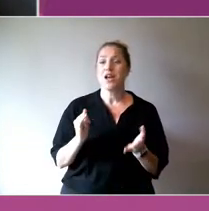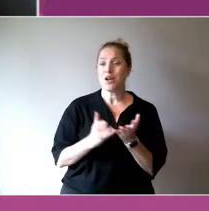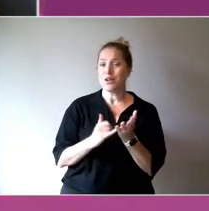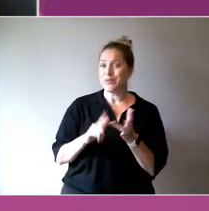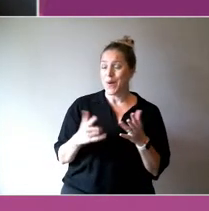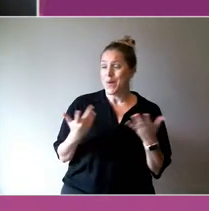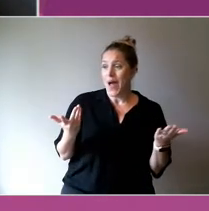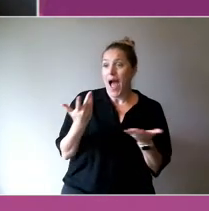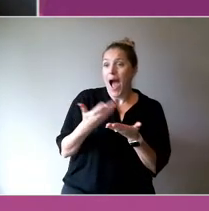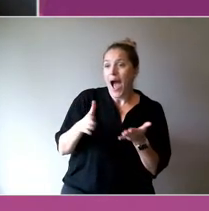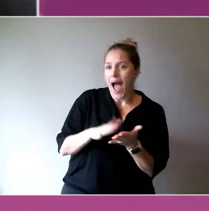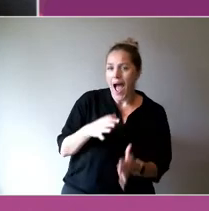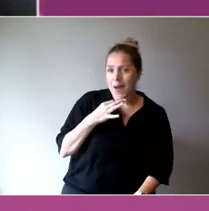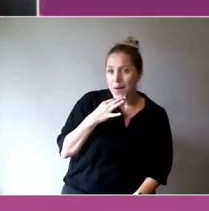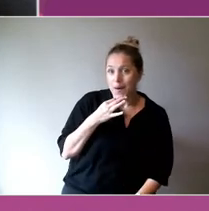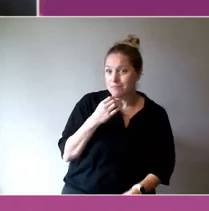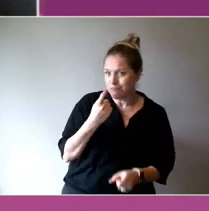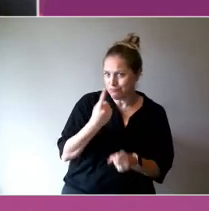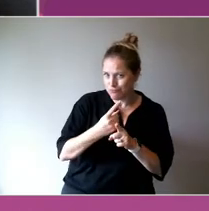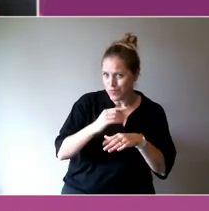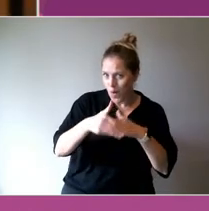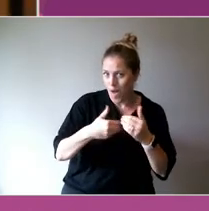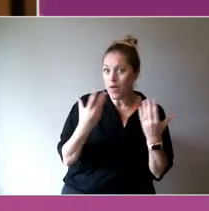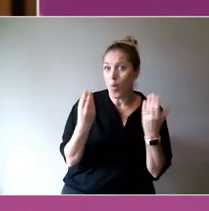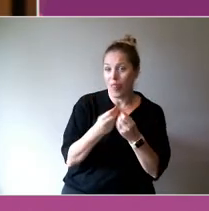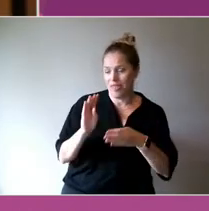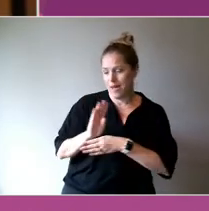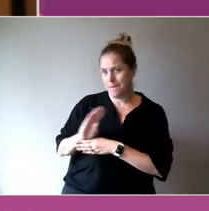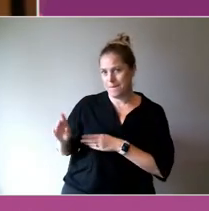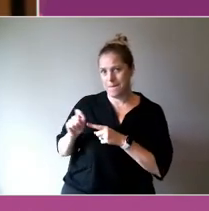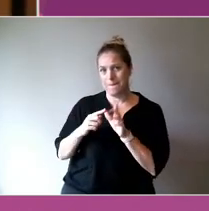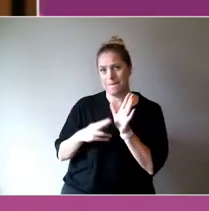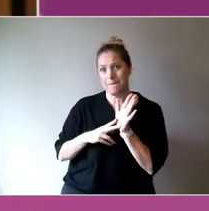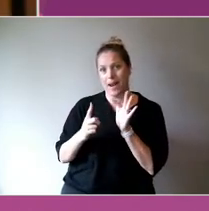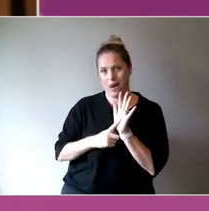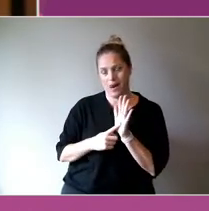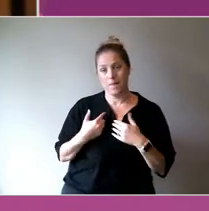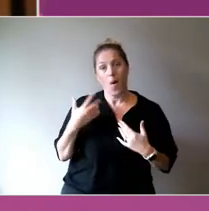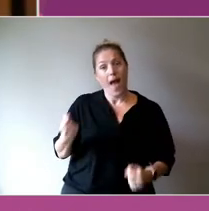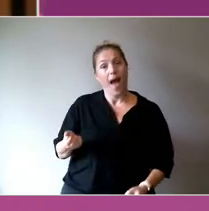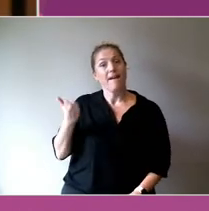Immediately to my left is Rachel Green, who is CEO of SANE Australia.